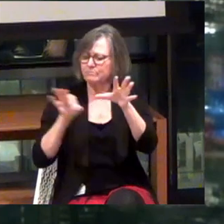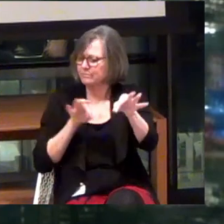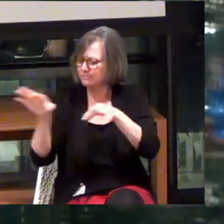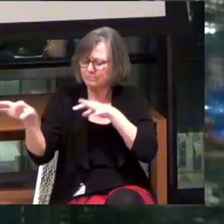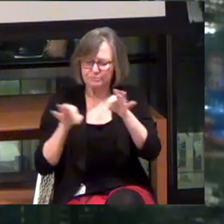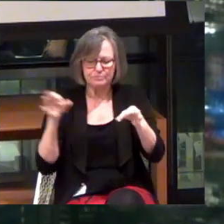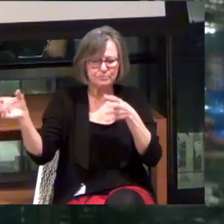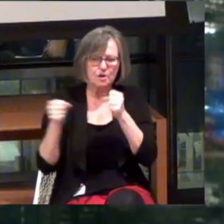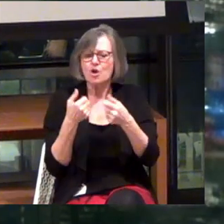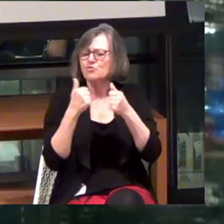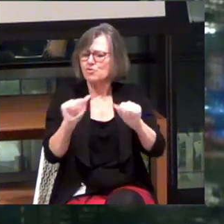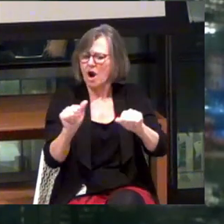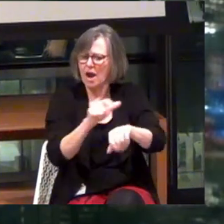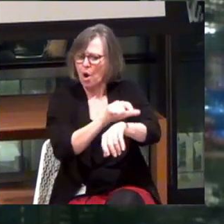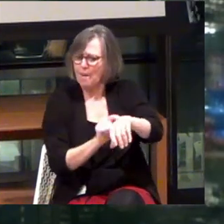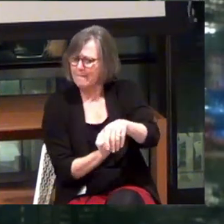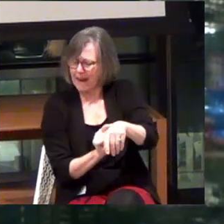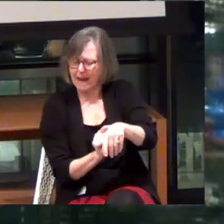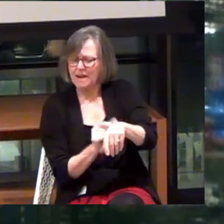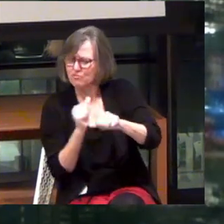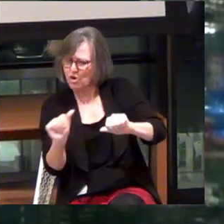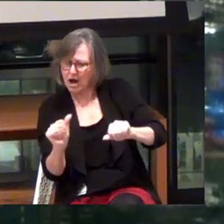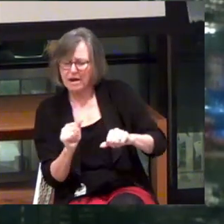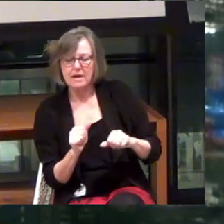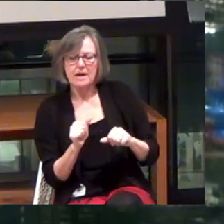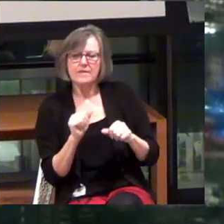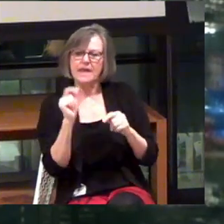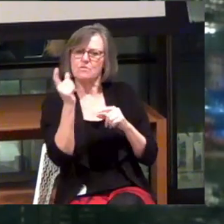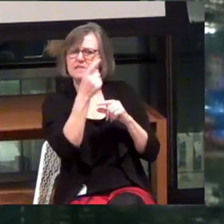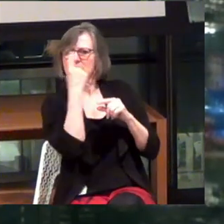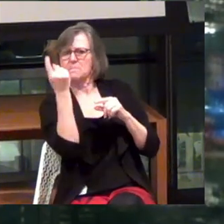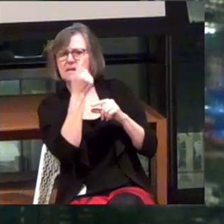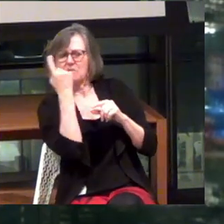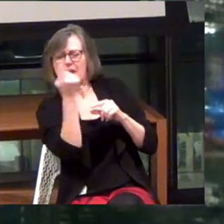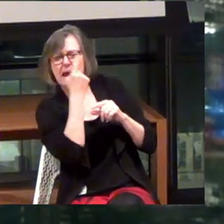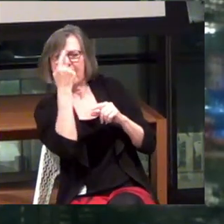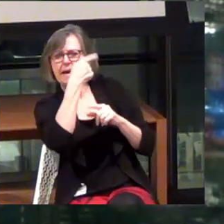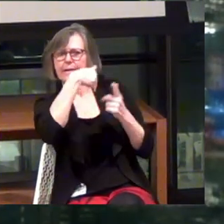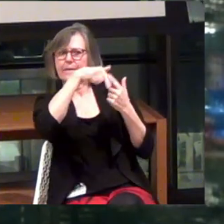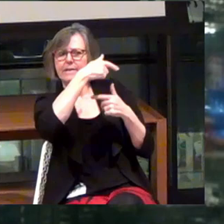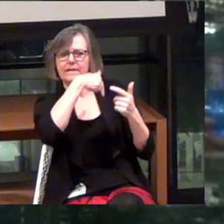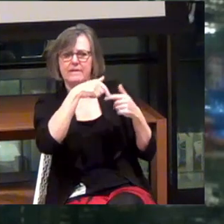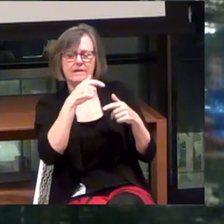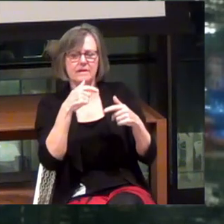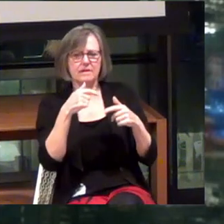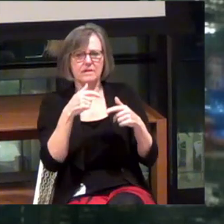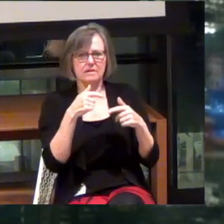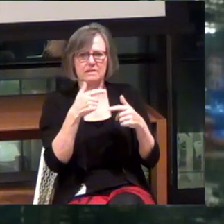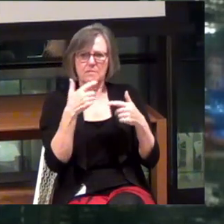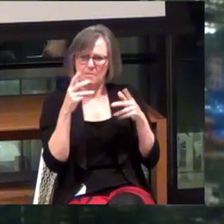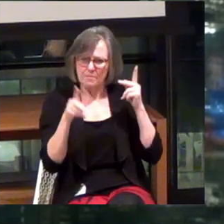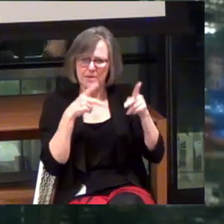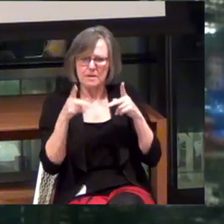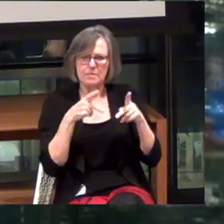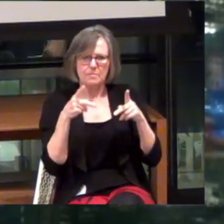them to try our band on. They would spin around. And then we would get a lot of people to stop in the right direction.